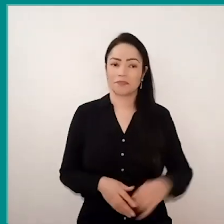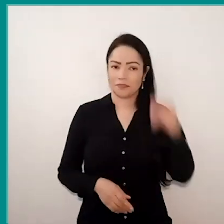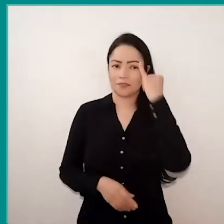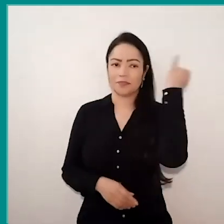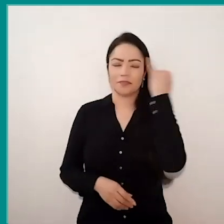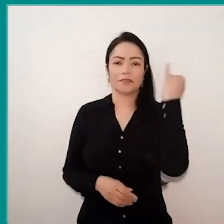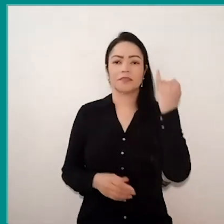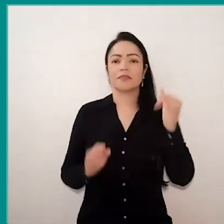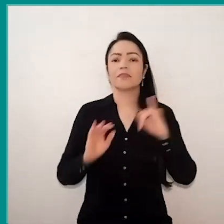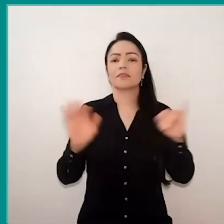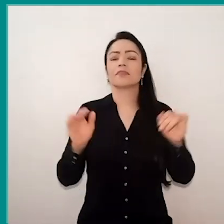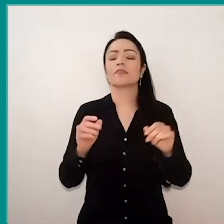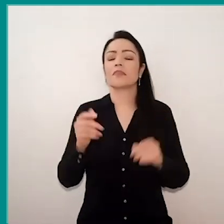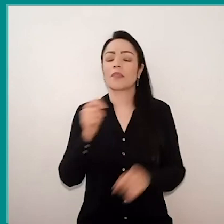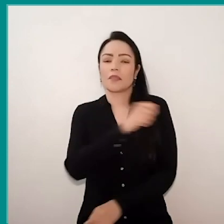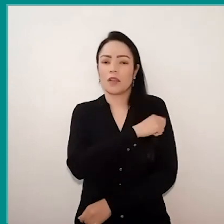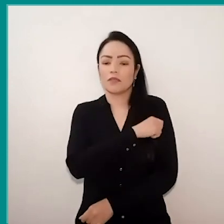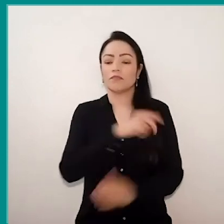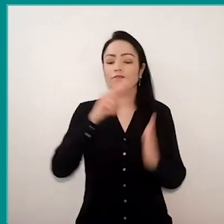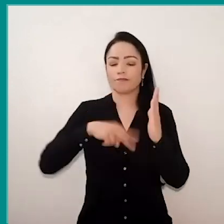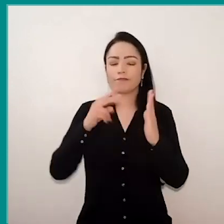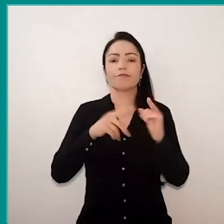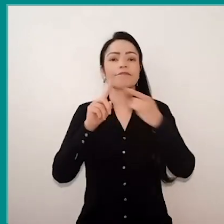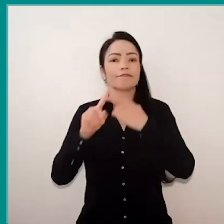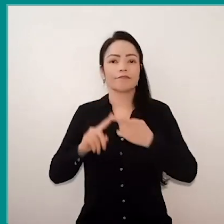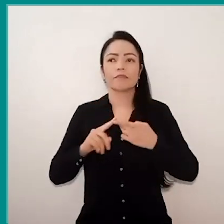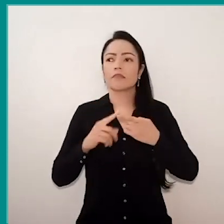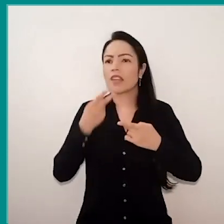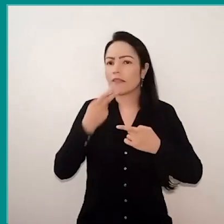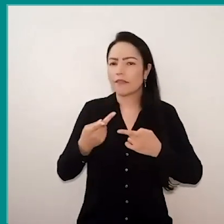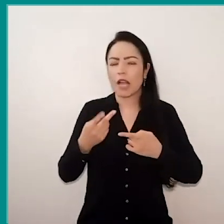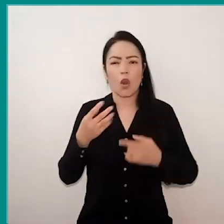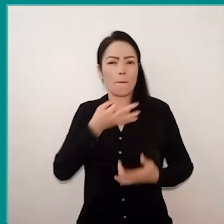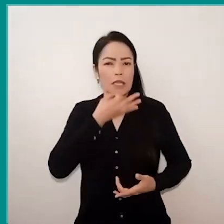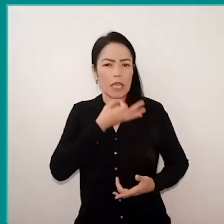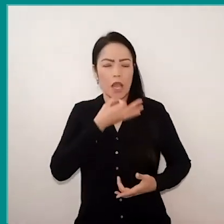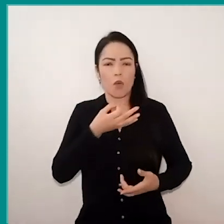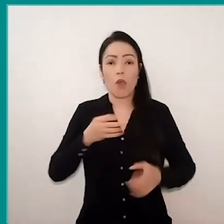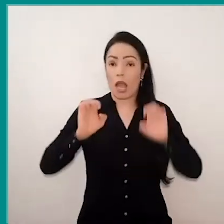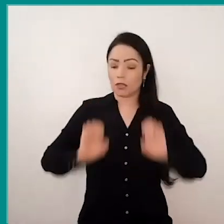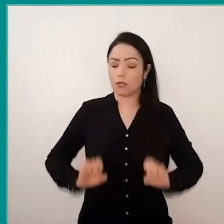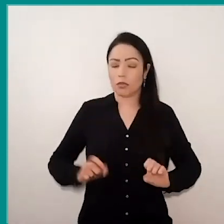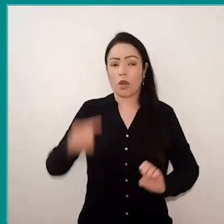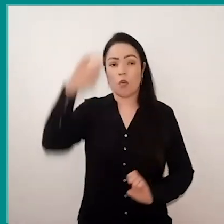to read criticism of that environment, make an ethical and conscientious use to be able to see these faces